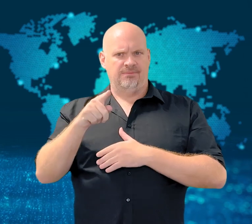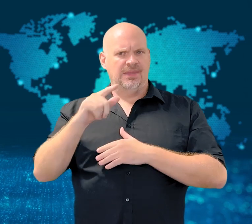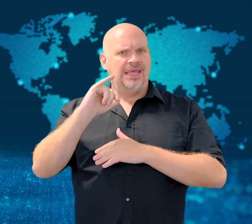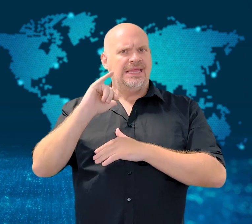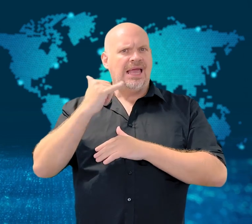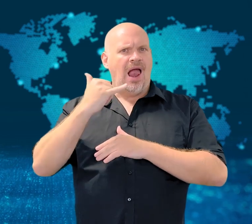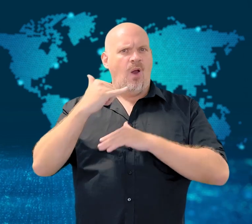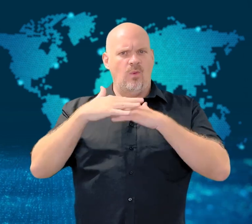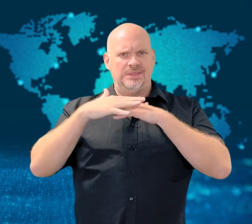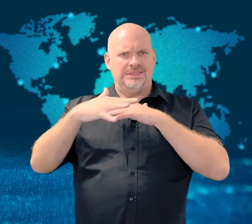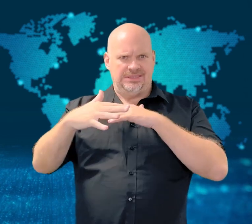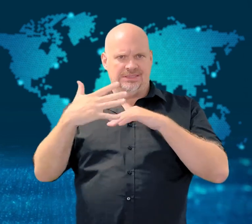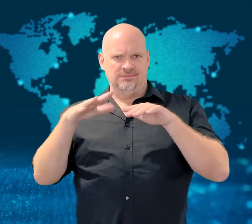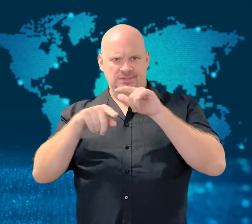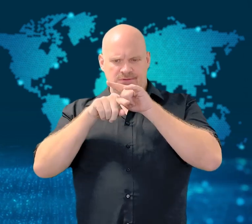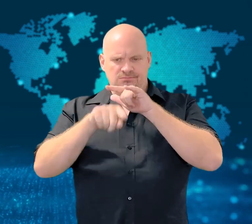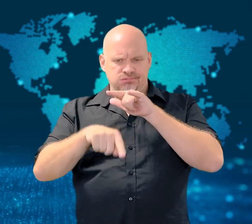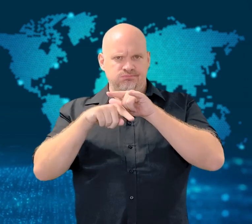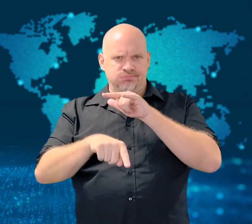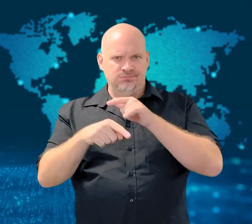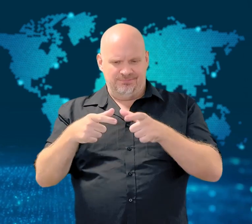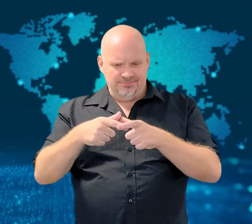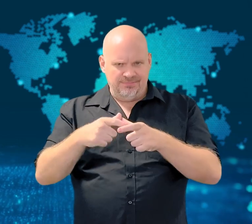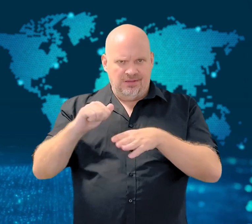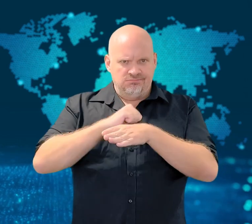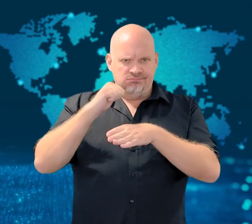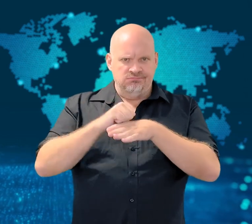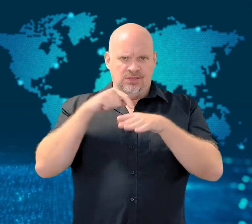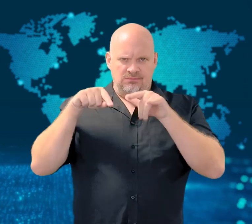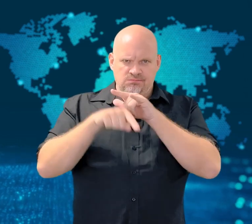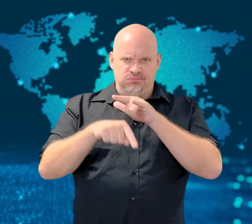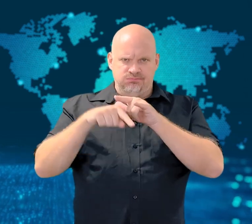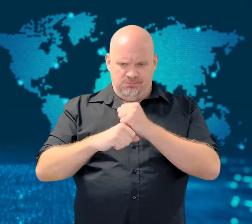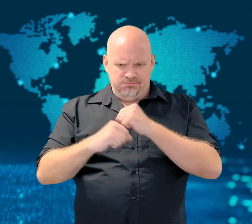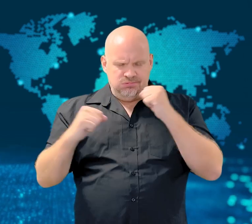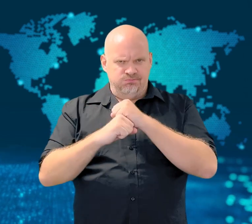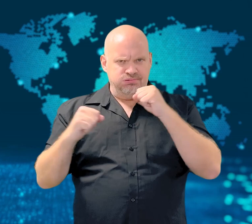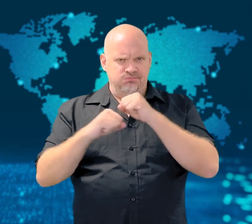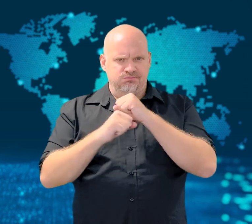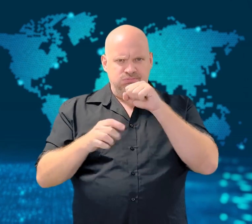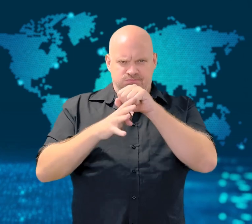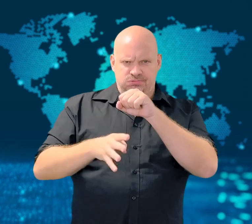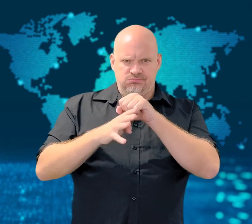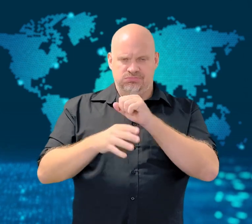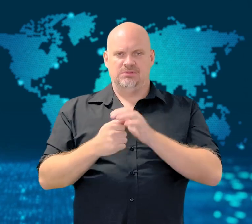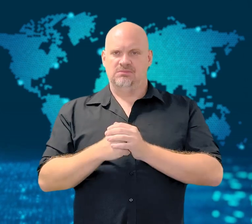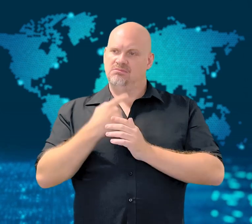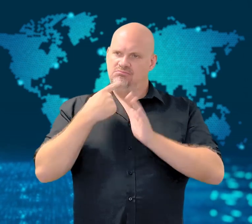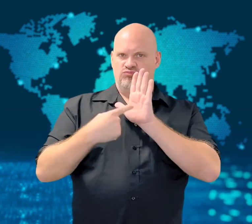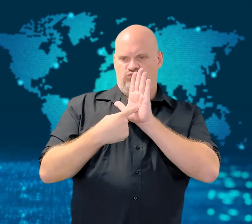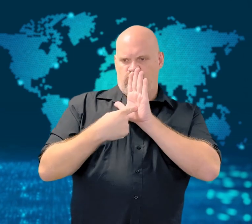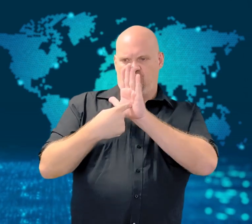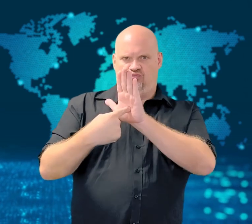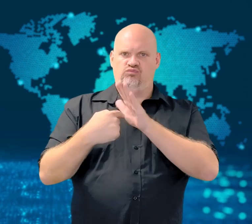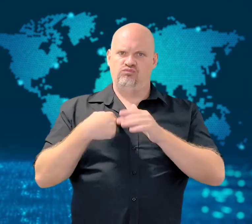that dropped bombs - and called it a "a demonstration of precision strike capability"